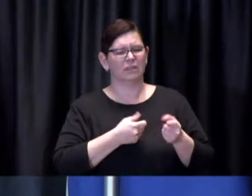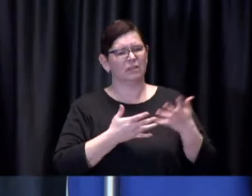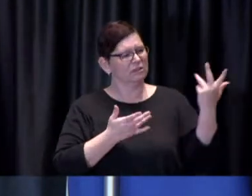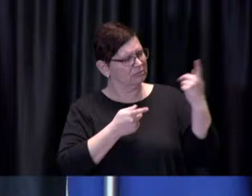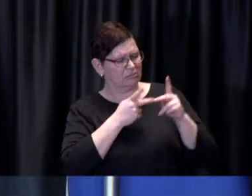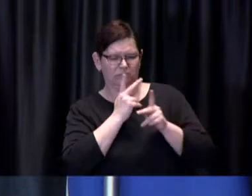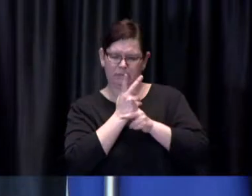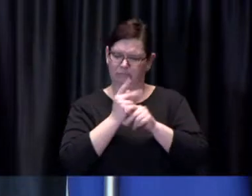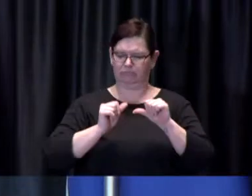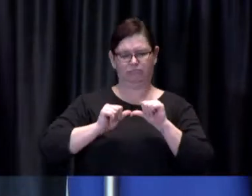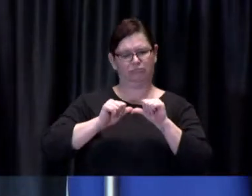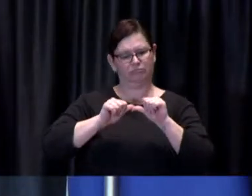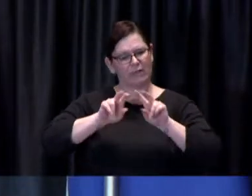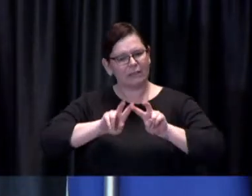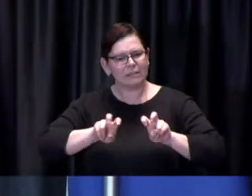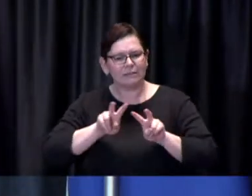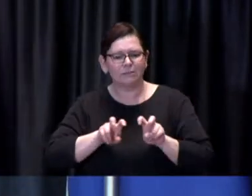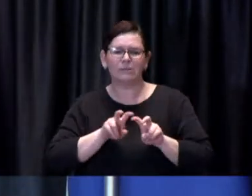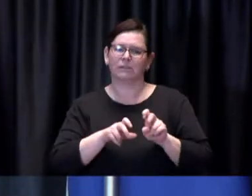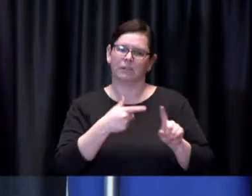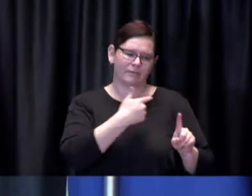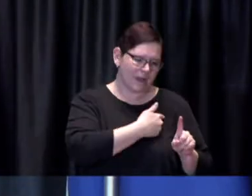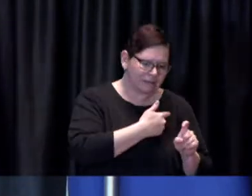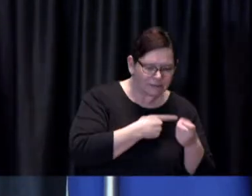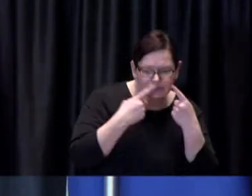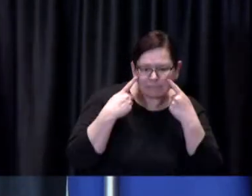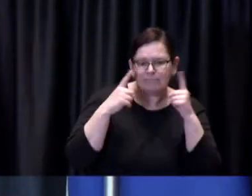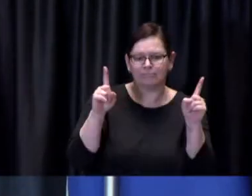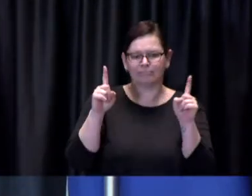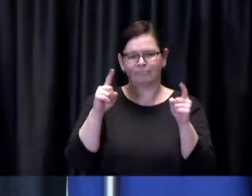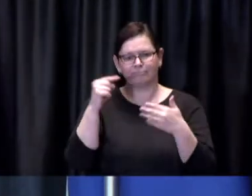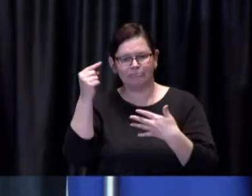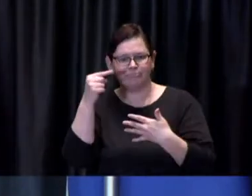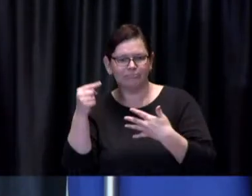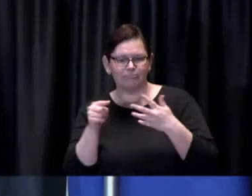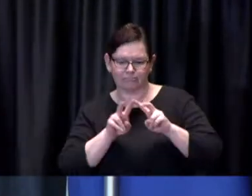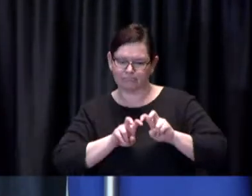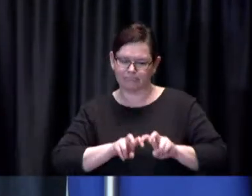and effectiveness of vaccines so that we know that the products that are available you know for use